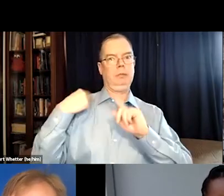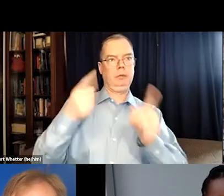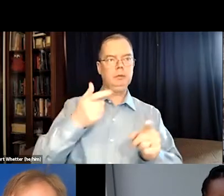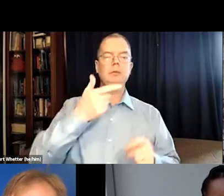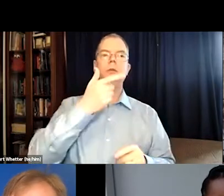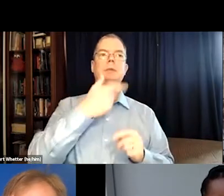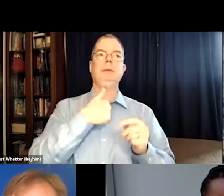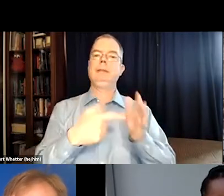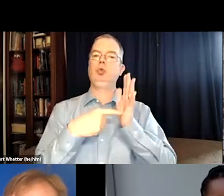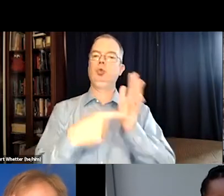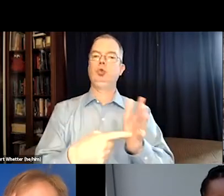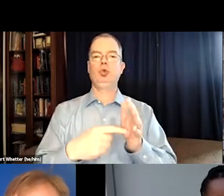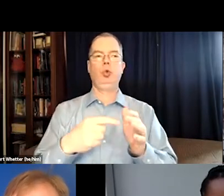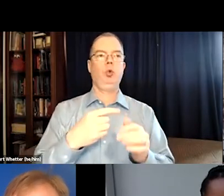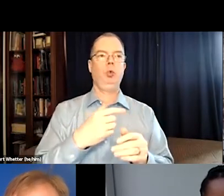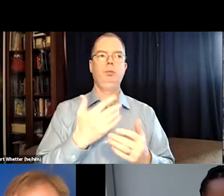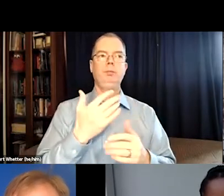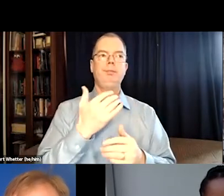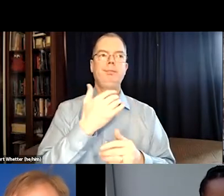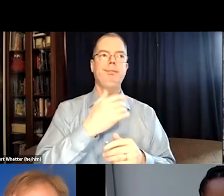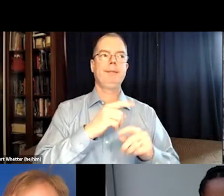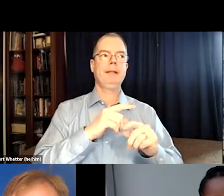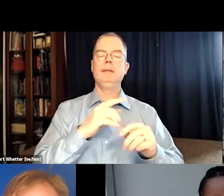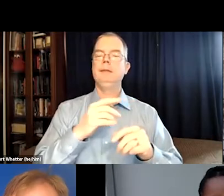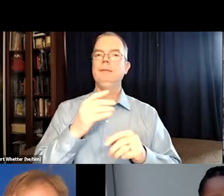And the problem with open captioning has been showing